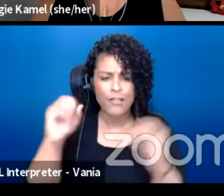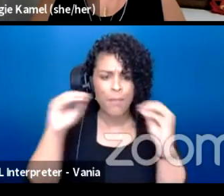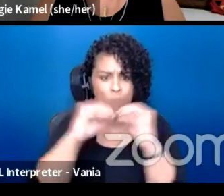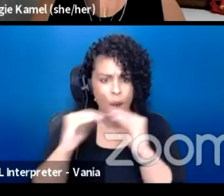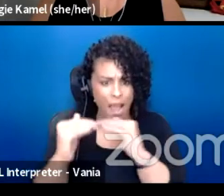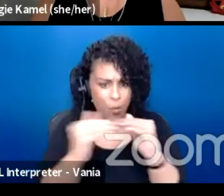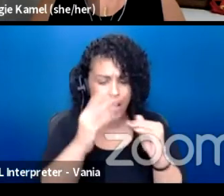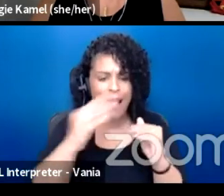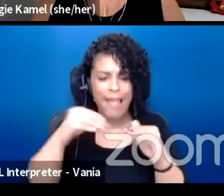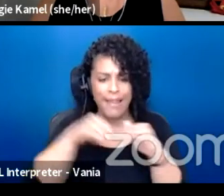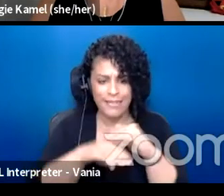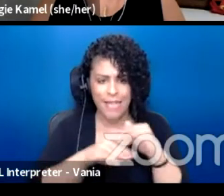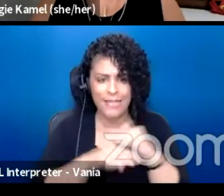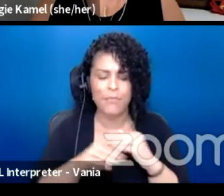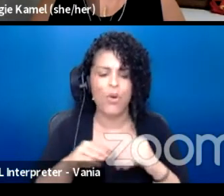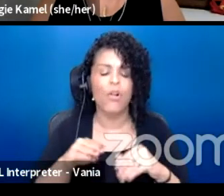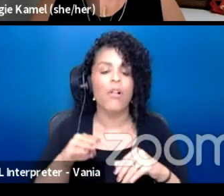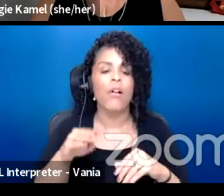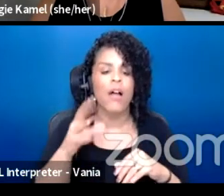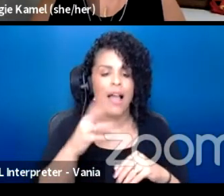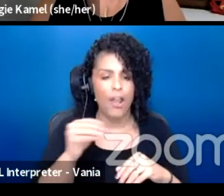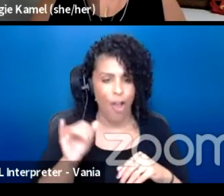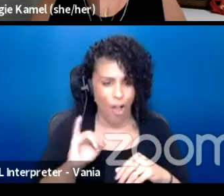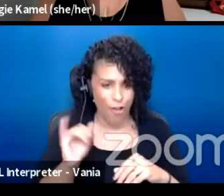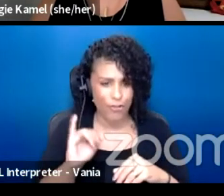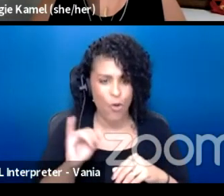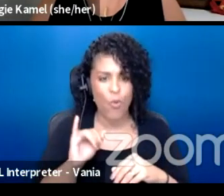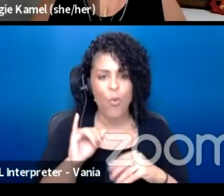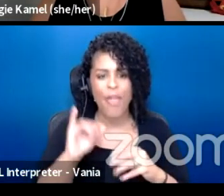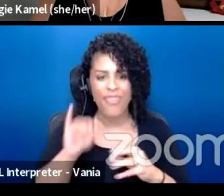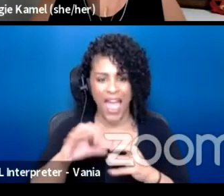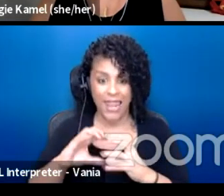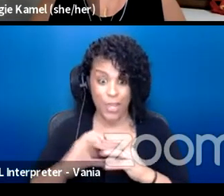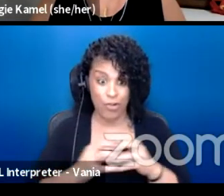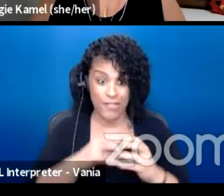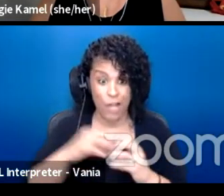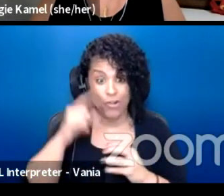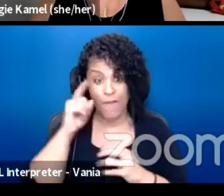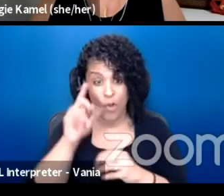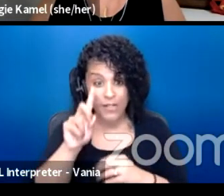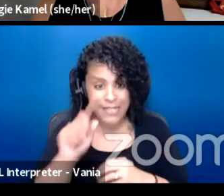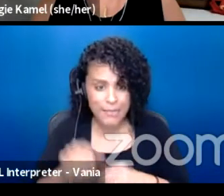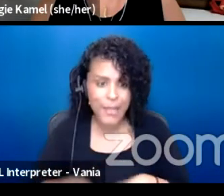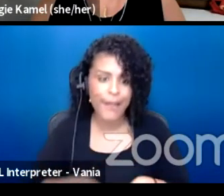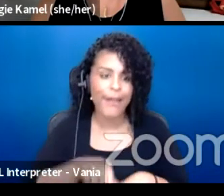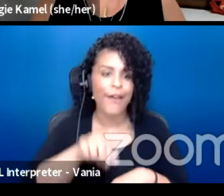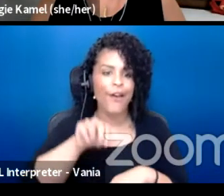and accessible, as well as the intersection to disability justice, racial justice, economic justice,